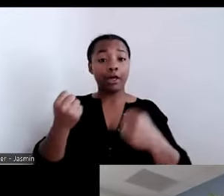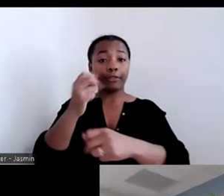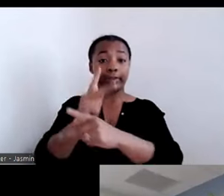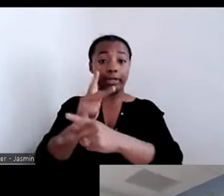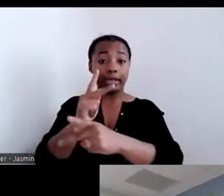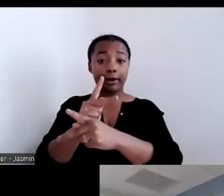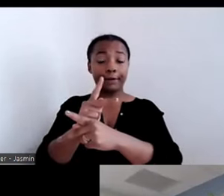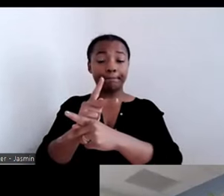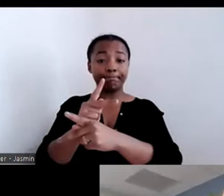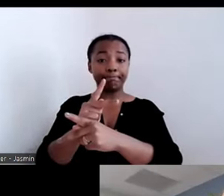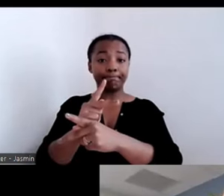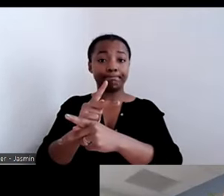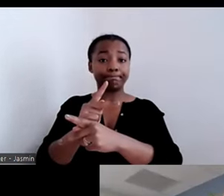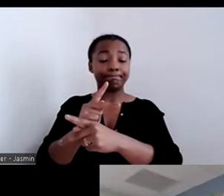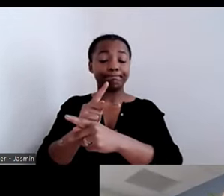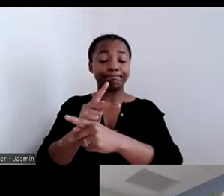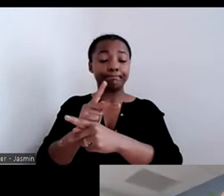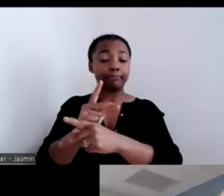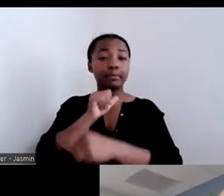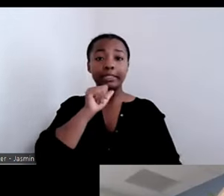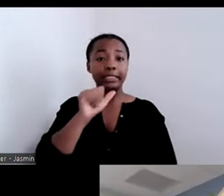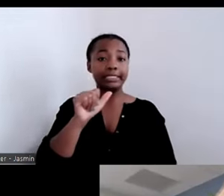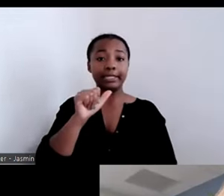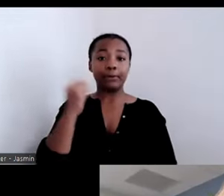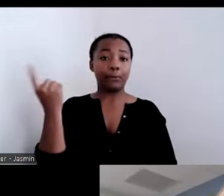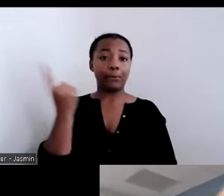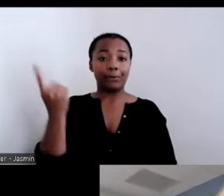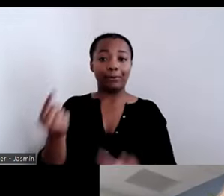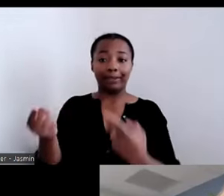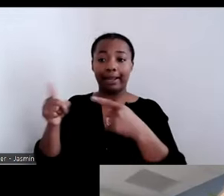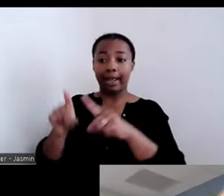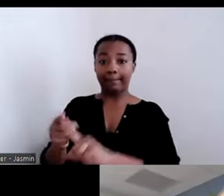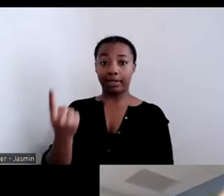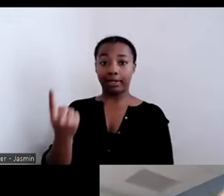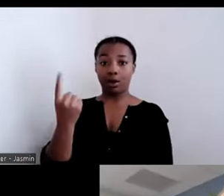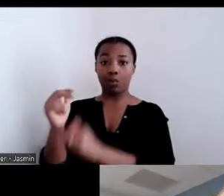just happen within the four walls. Health care happens within the community, and